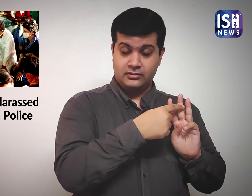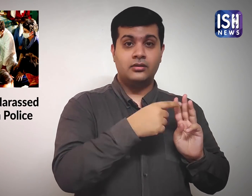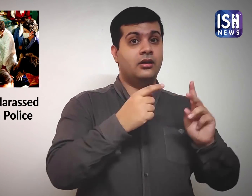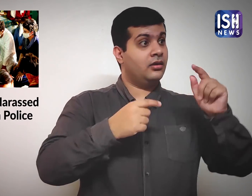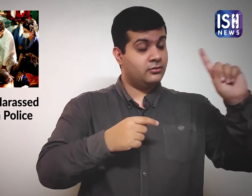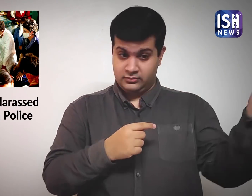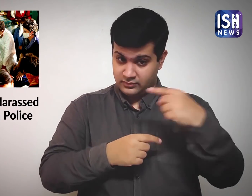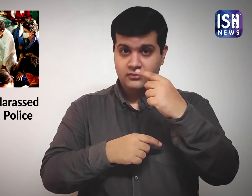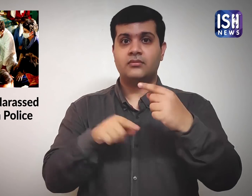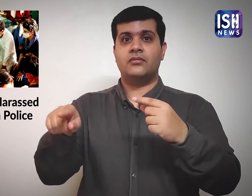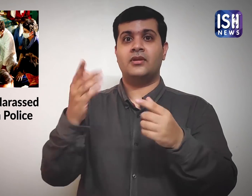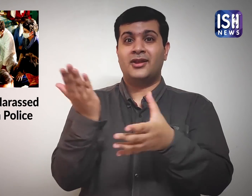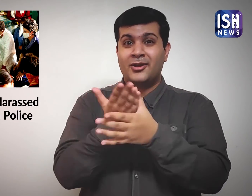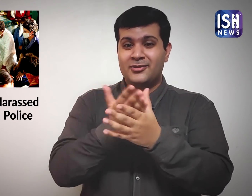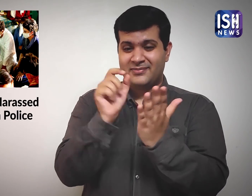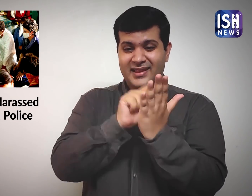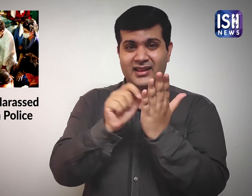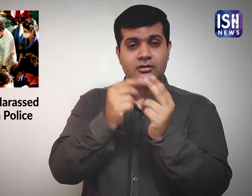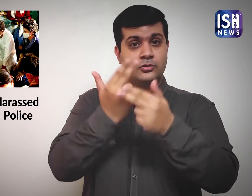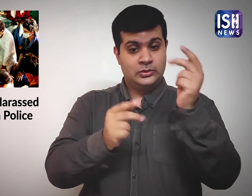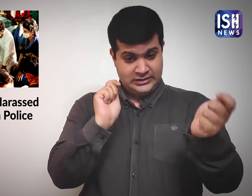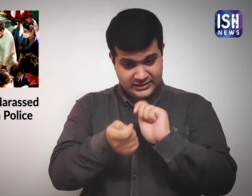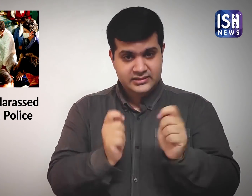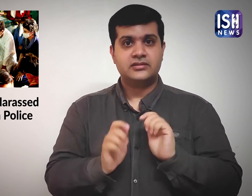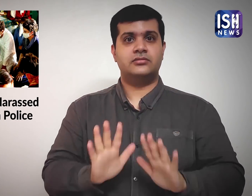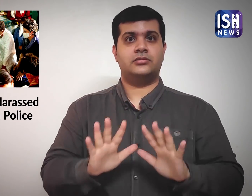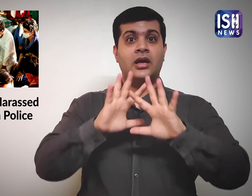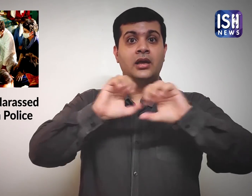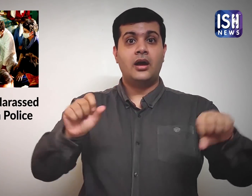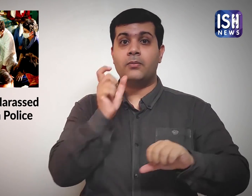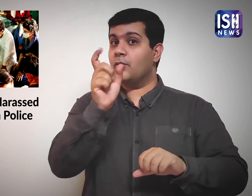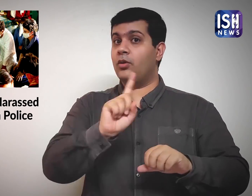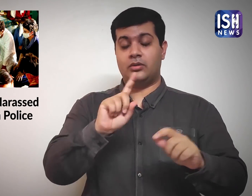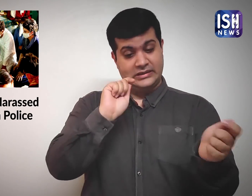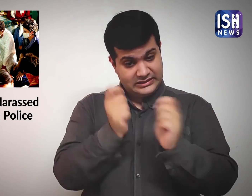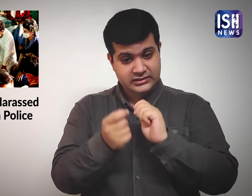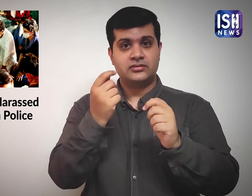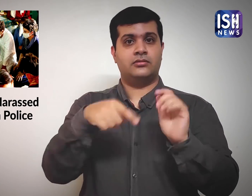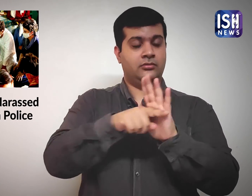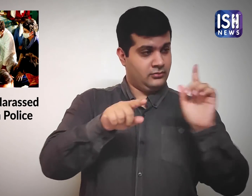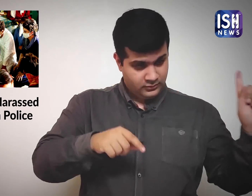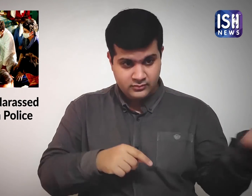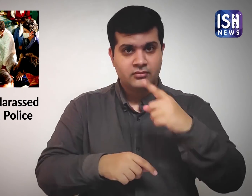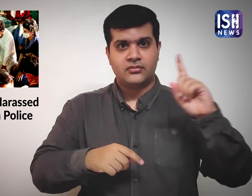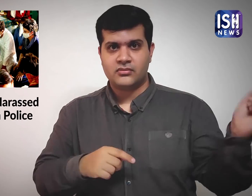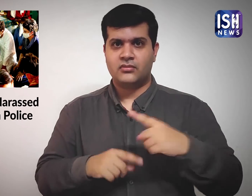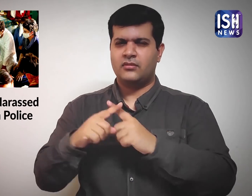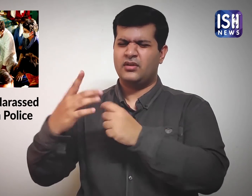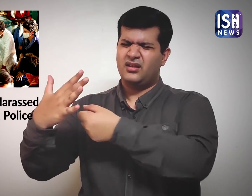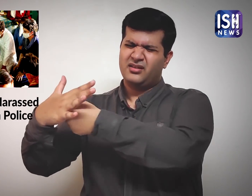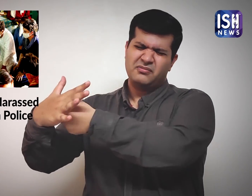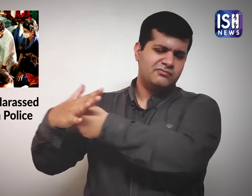were being forced to sign a document to change their statement of rape